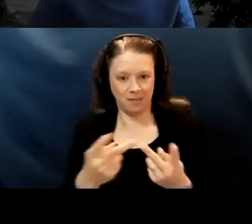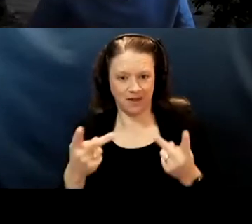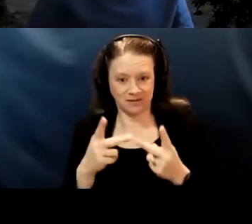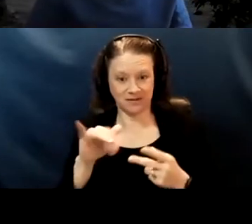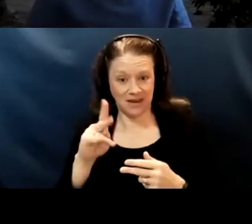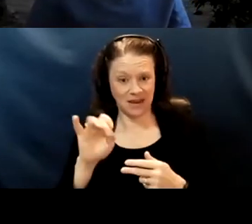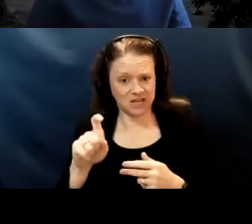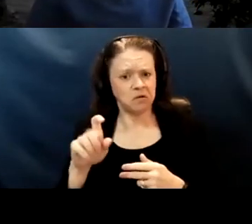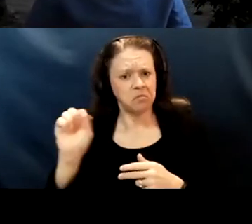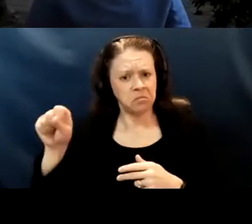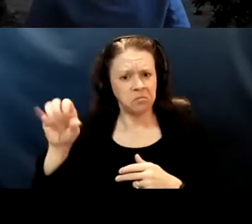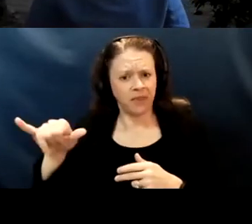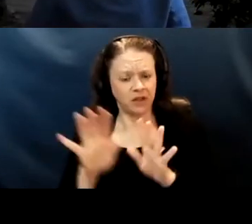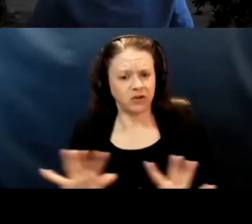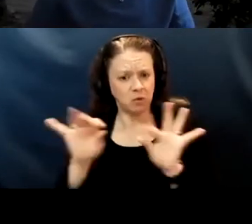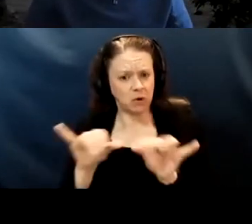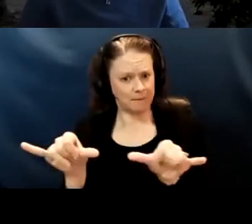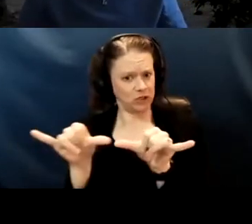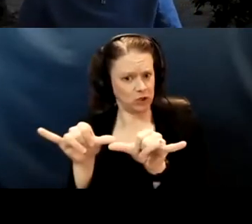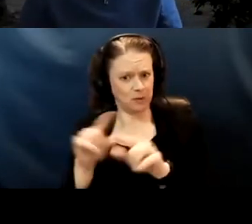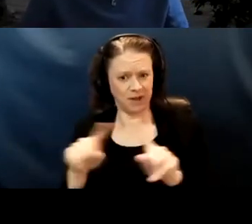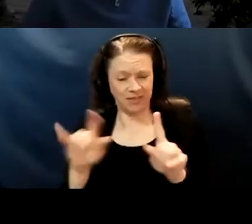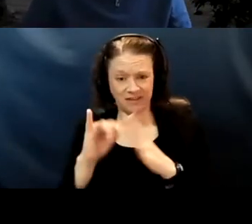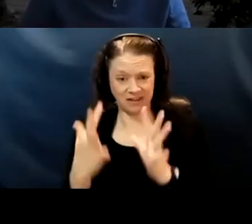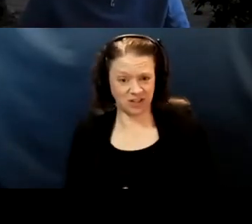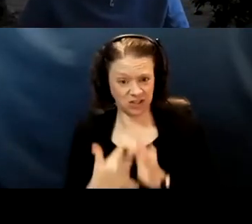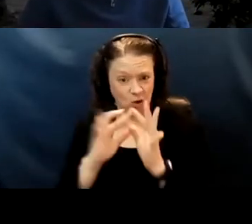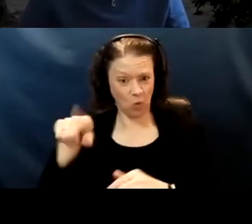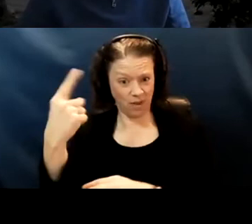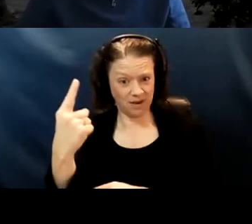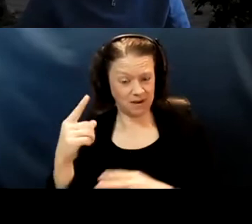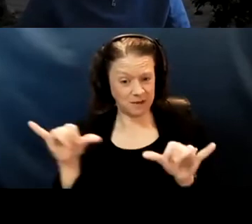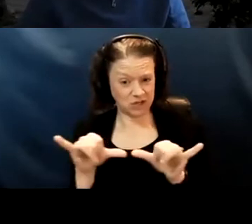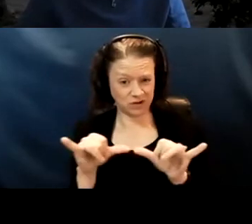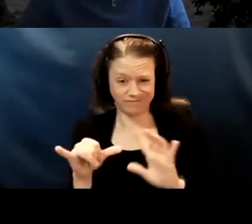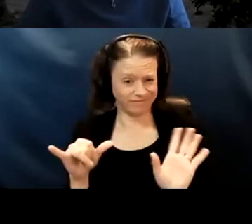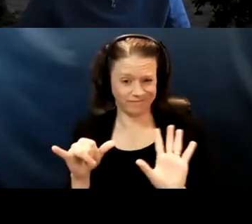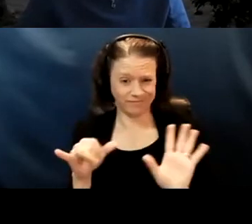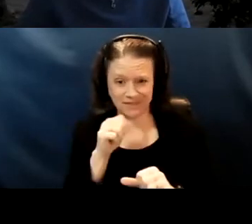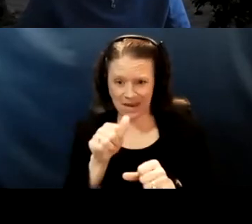but it certainly is not exclusive in many, and adequate by itself.